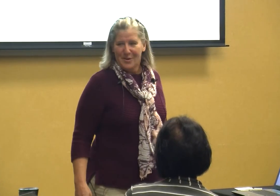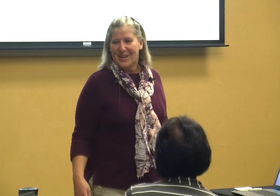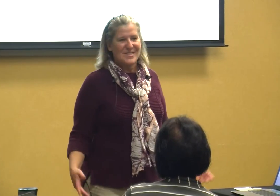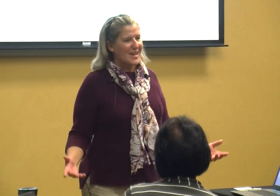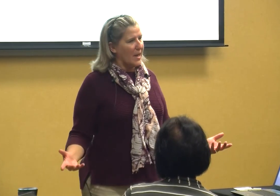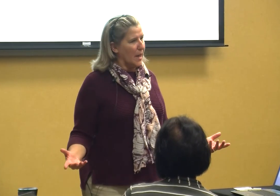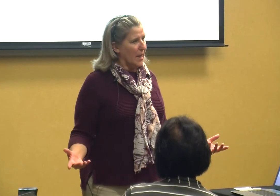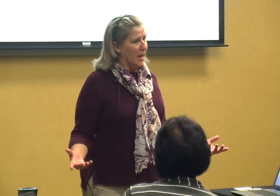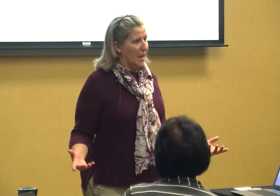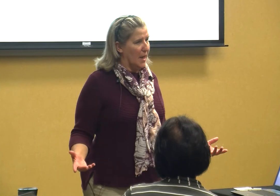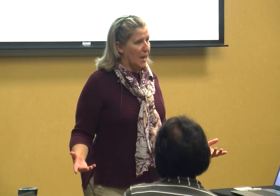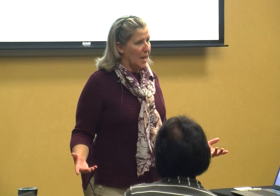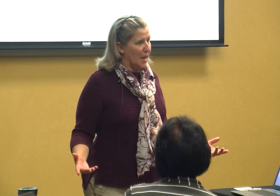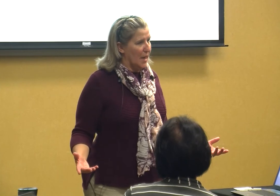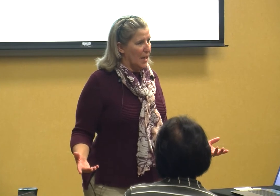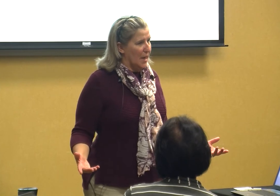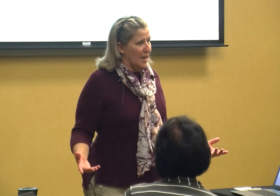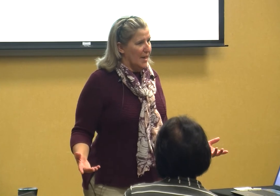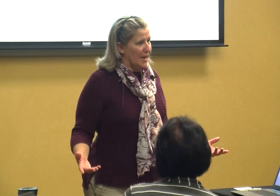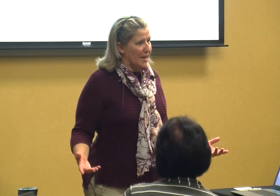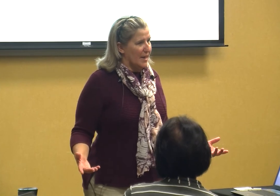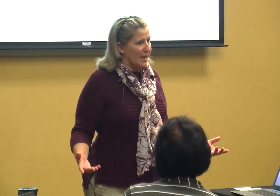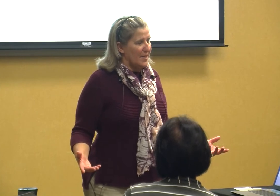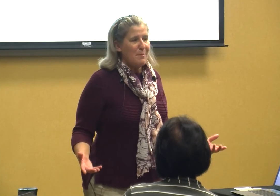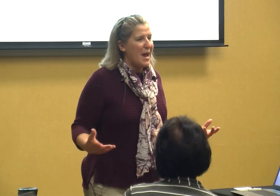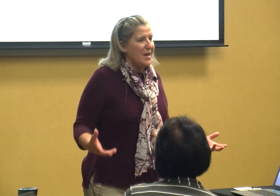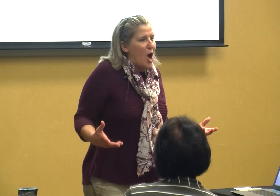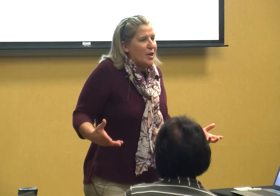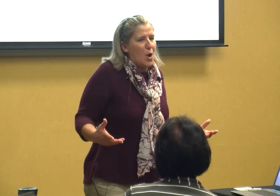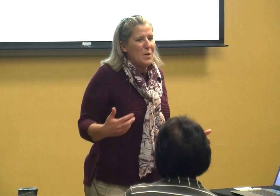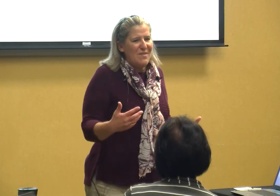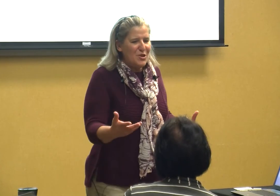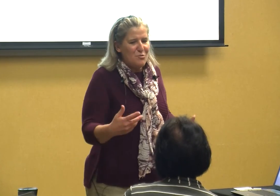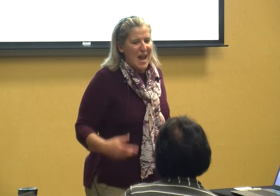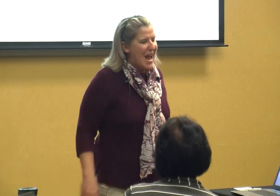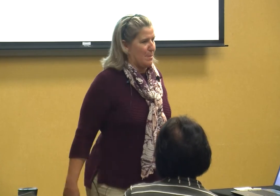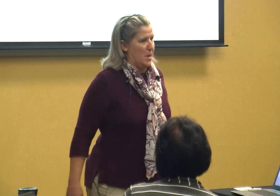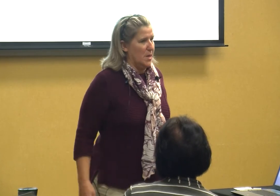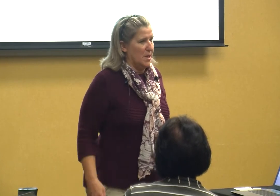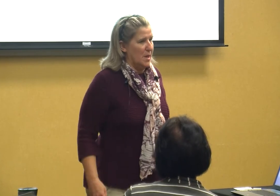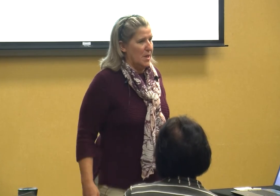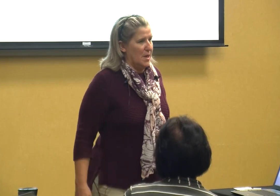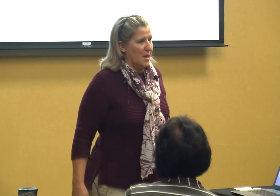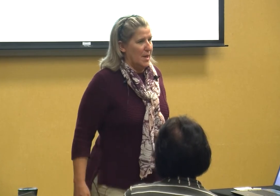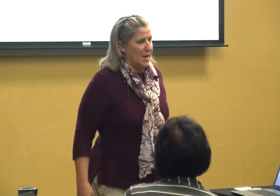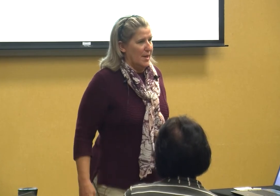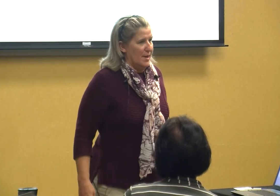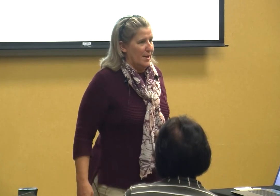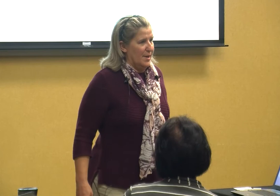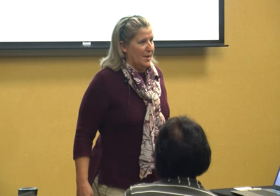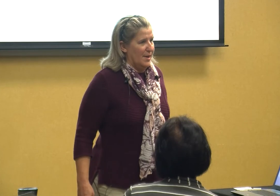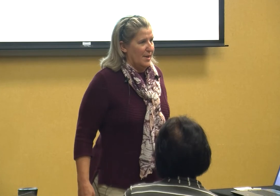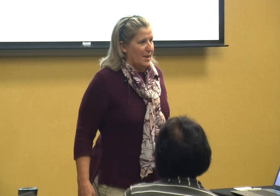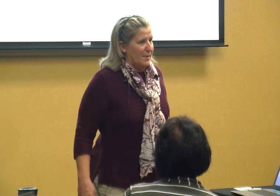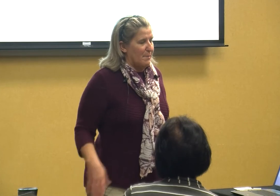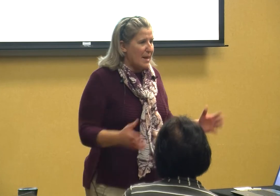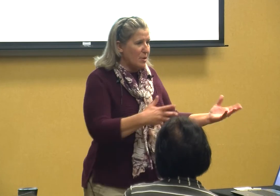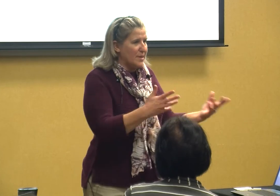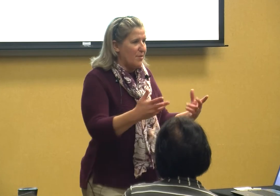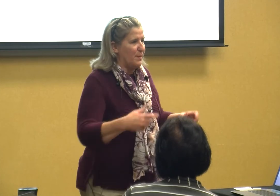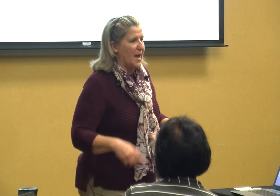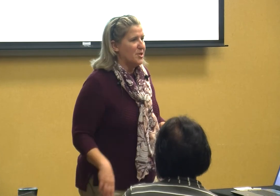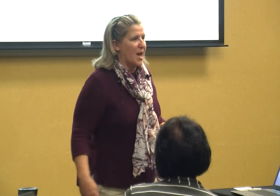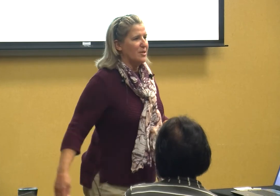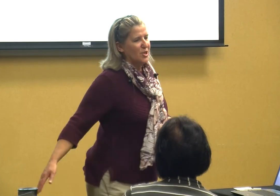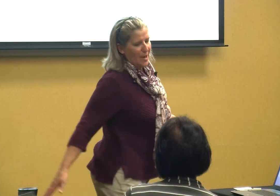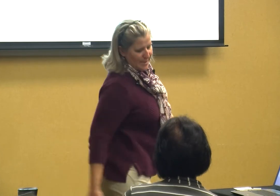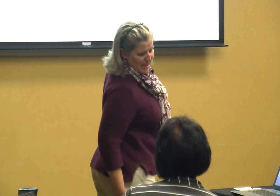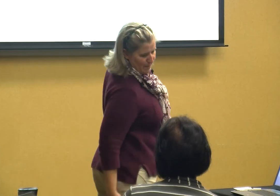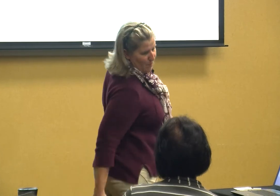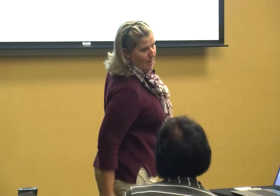are they psychic they may not know even your name my little deafblind child she always hit me right